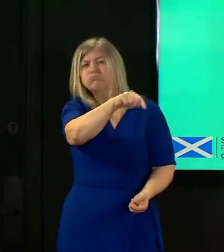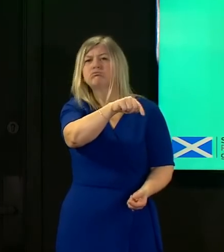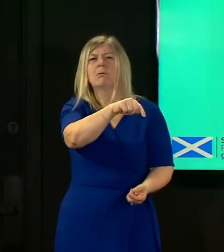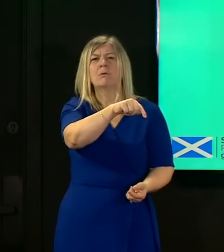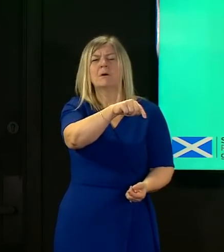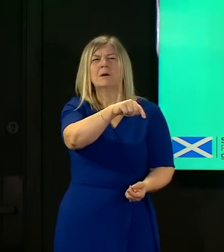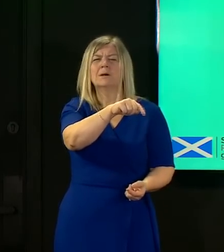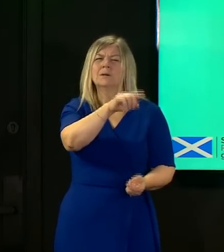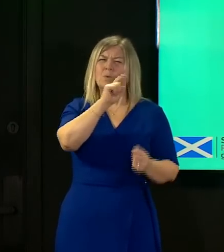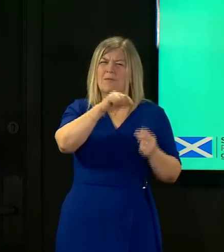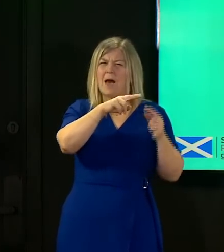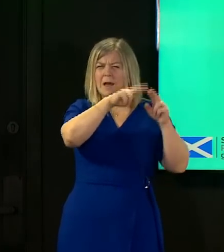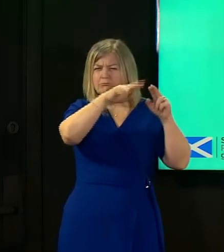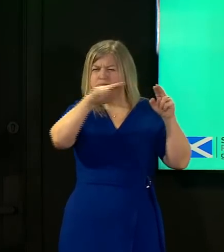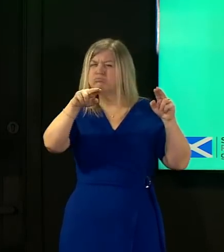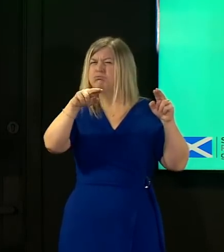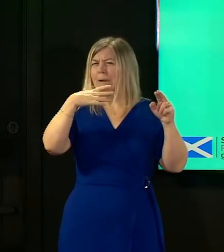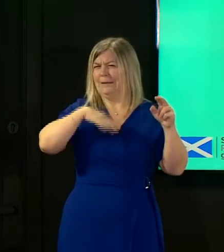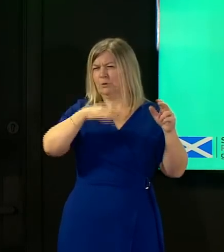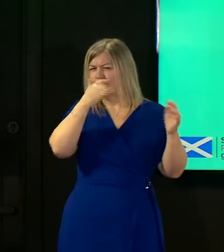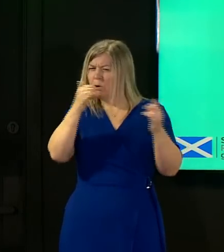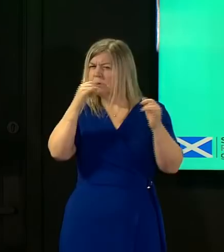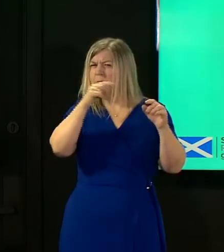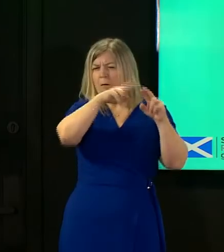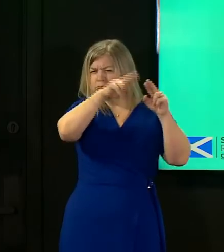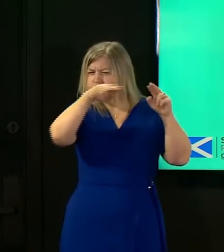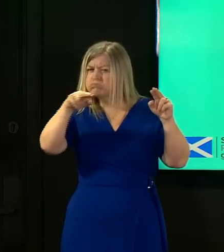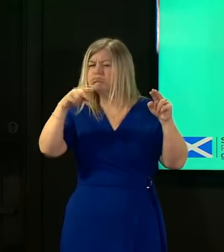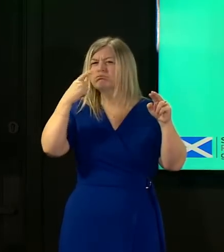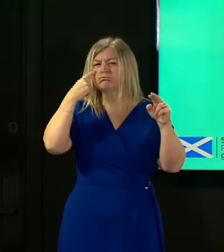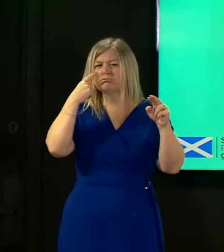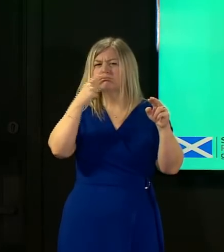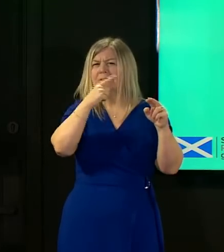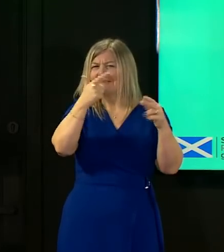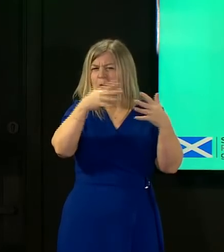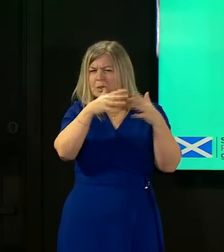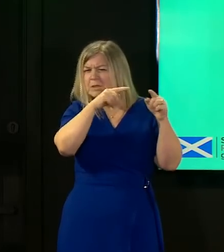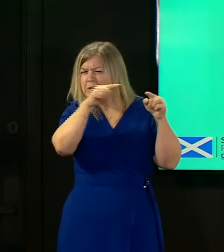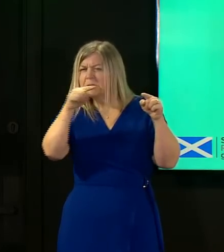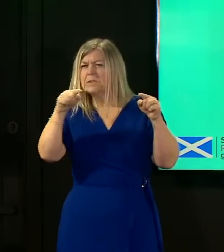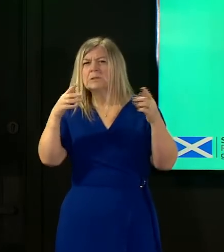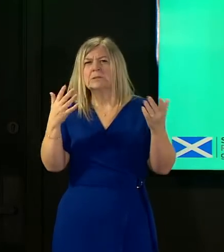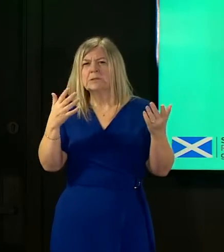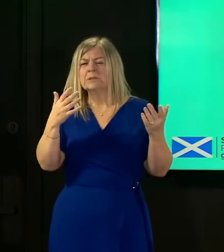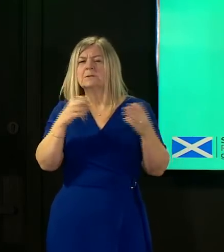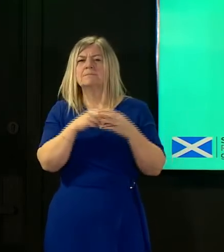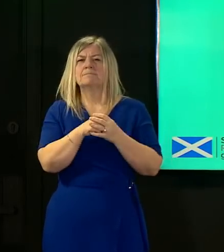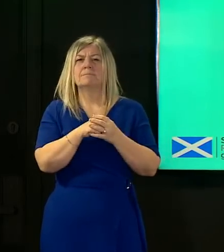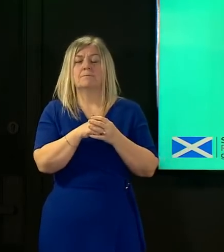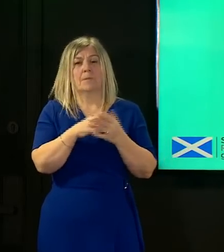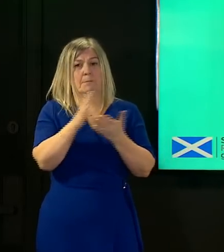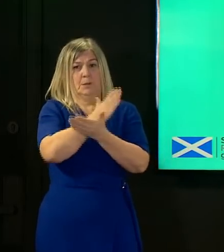really important to know to and to kind of chart and to make sure that we have sustained progress